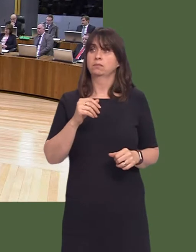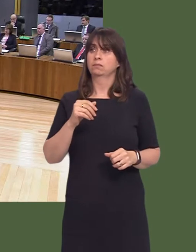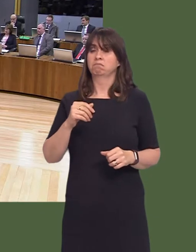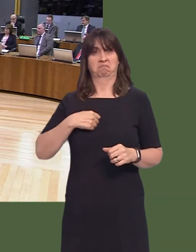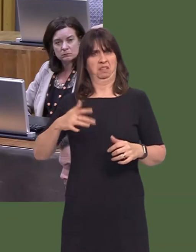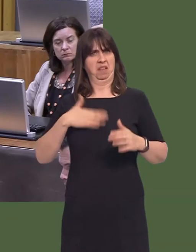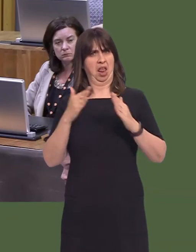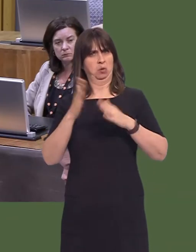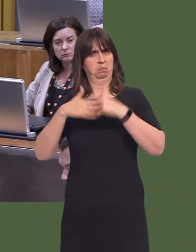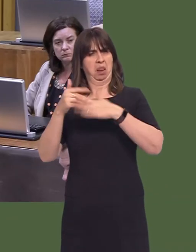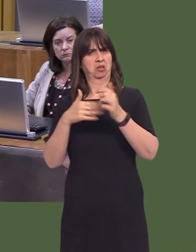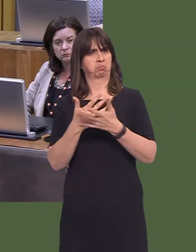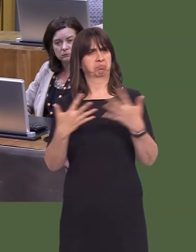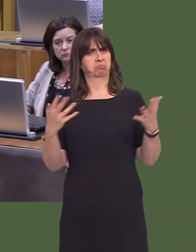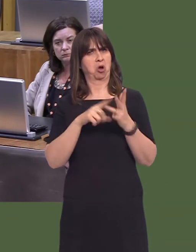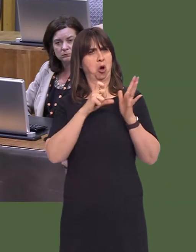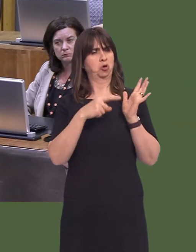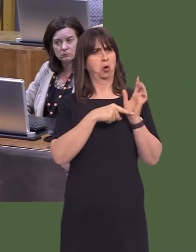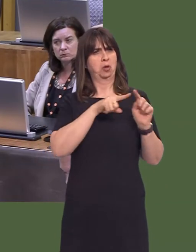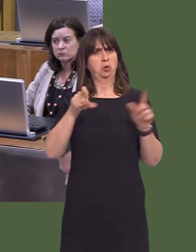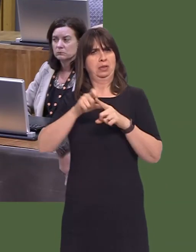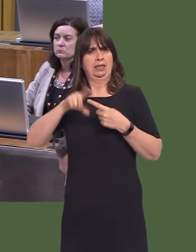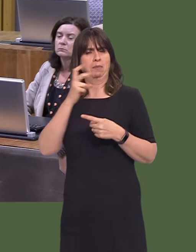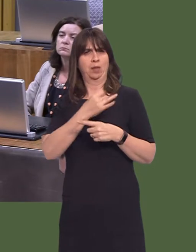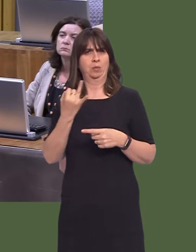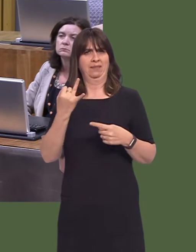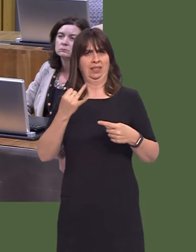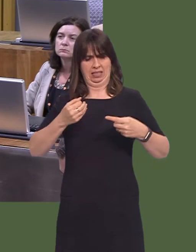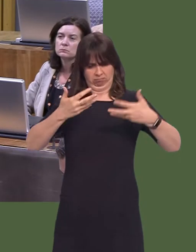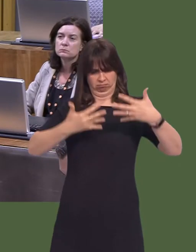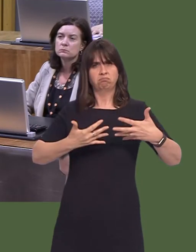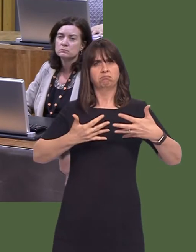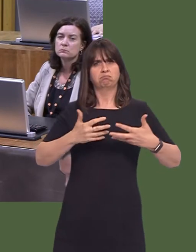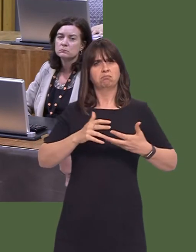in Wales, with October to December 2017 data showing an increase of 29 per cent on the